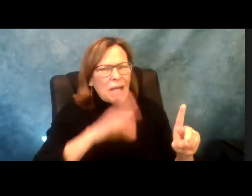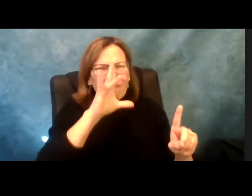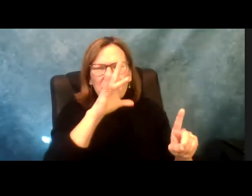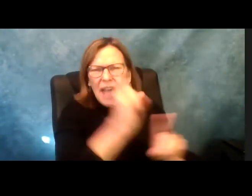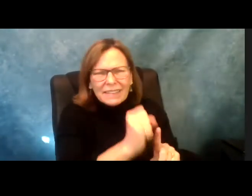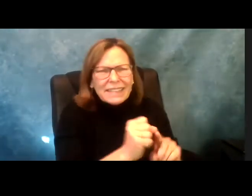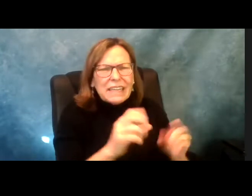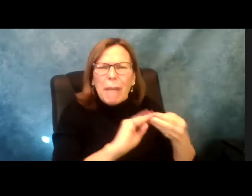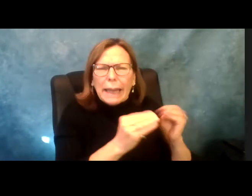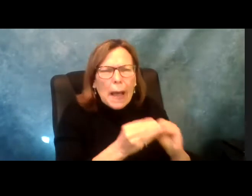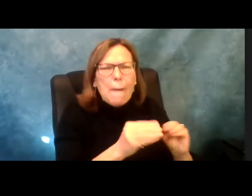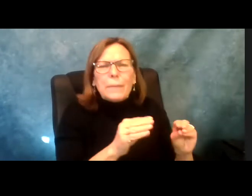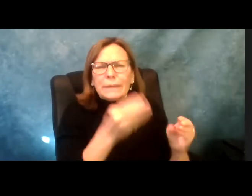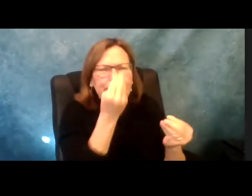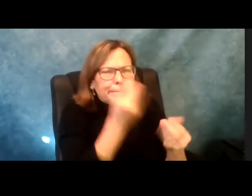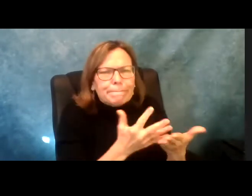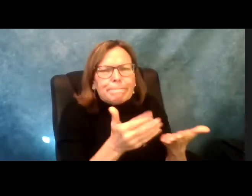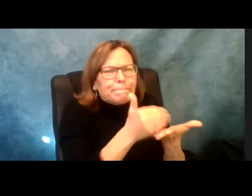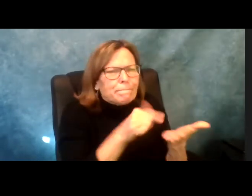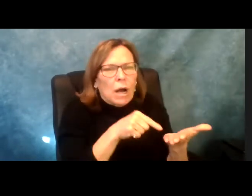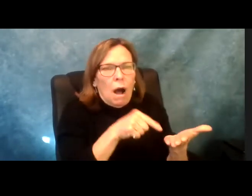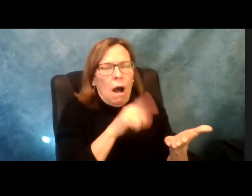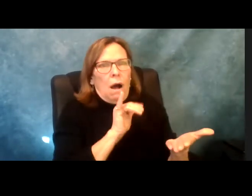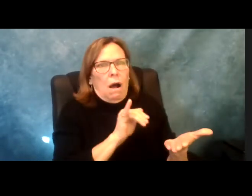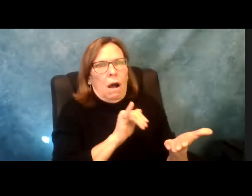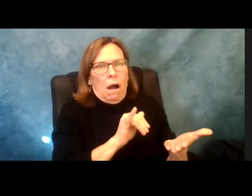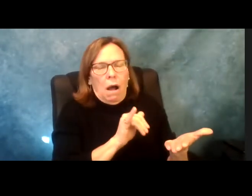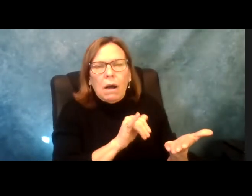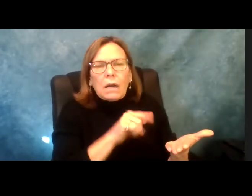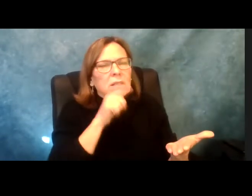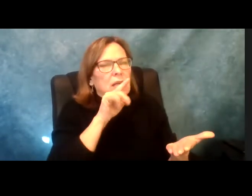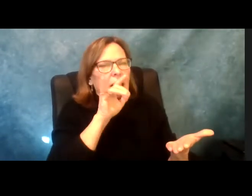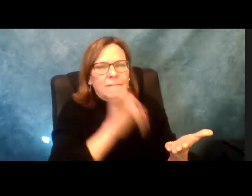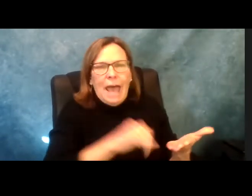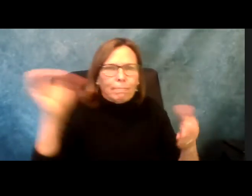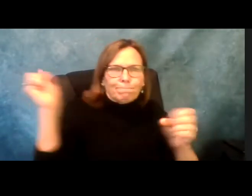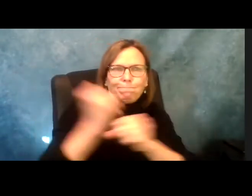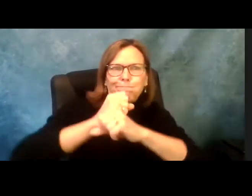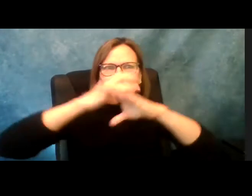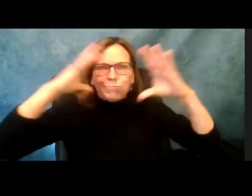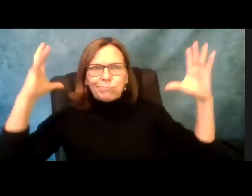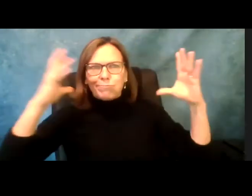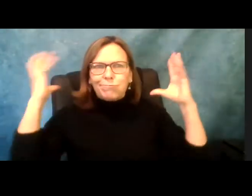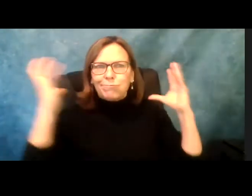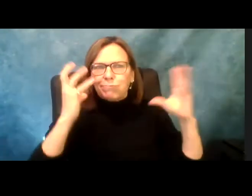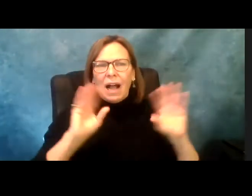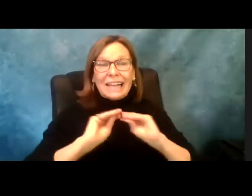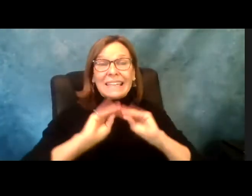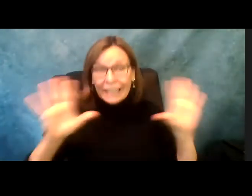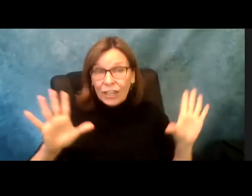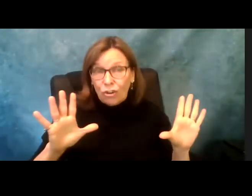year. What we are looking at, people know me and I always, I 'm fascinated by the data. I' m fascinated by the numbers.